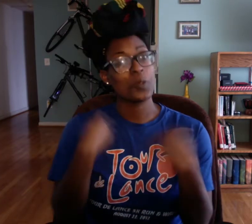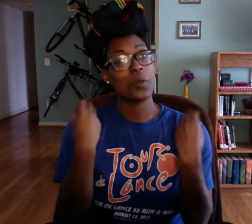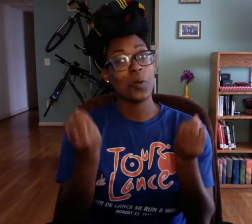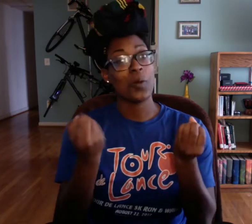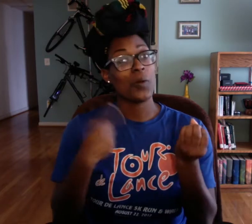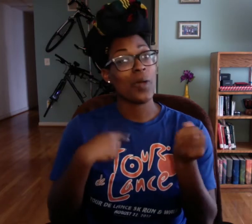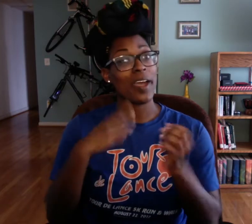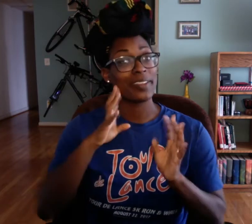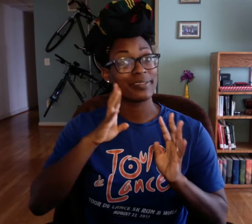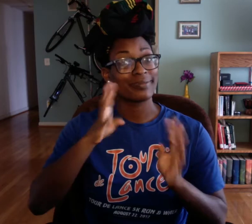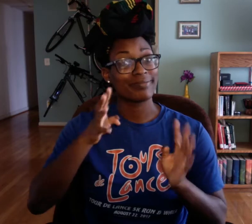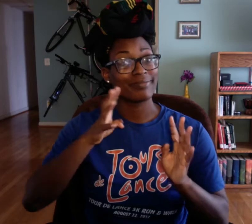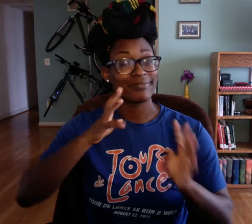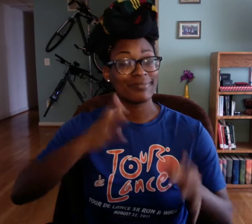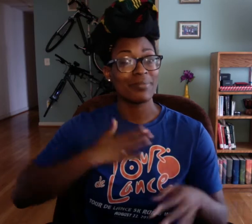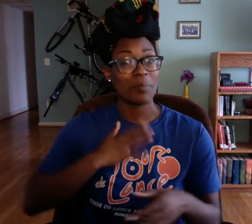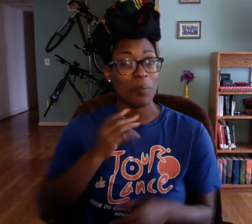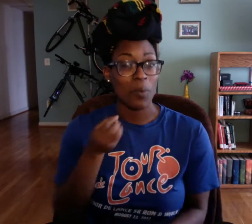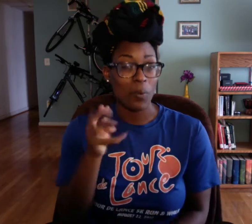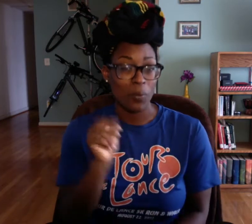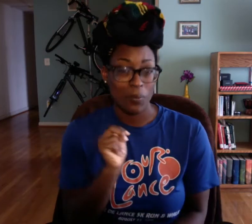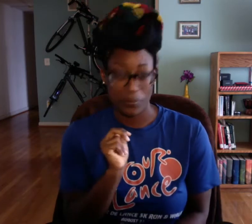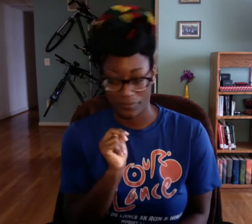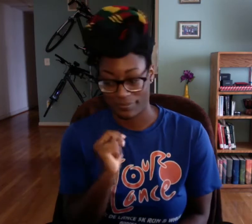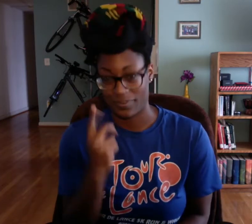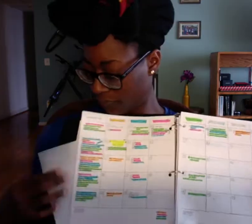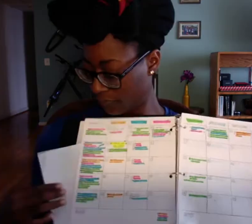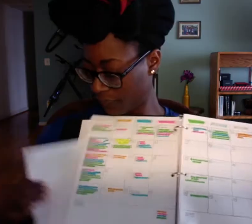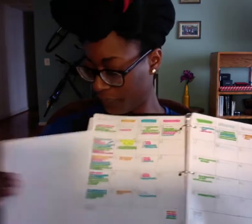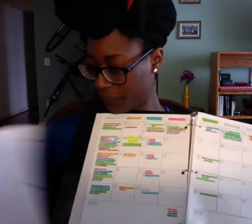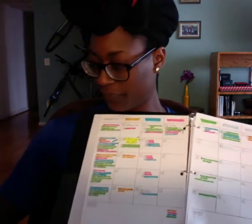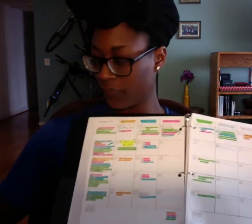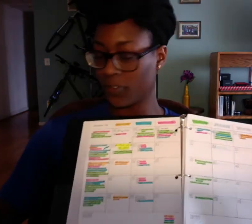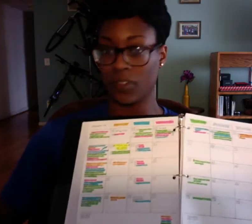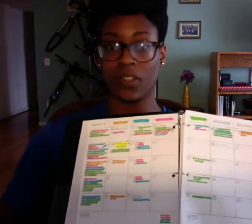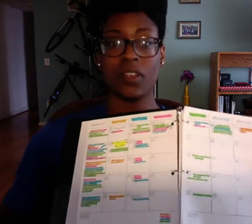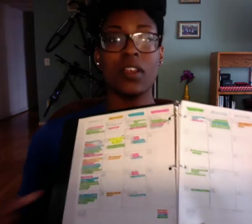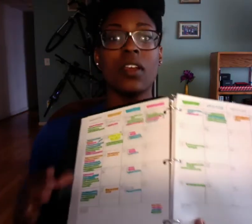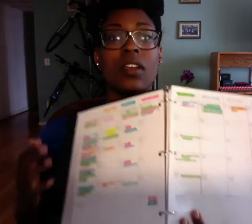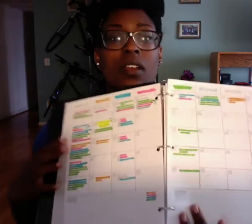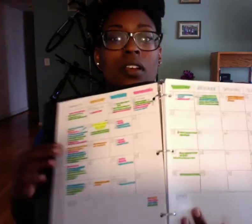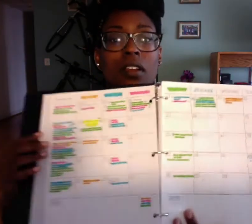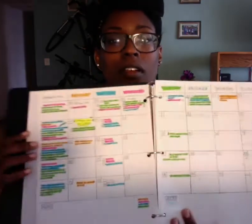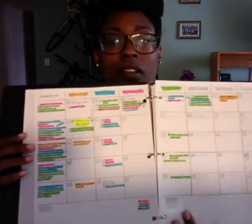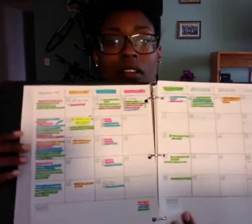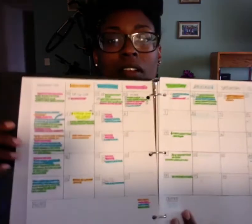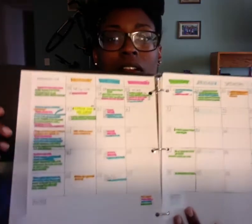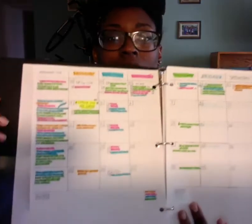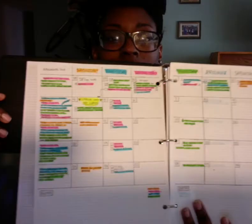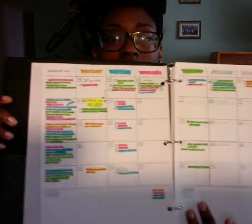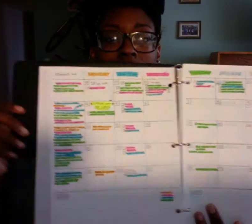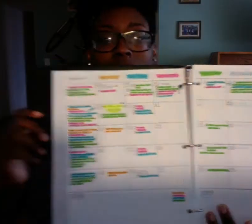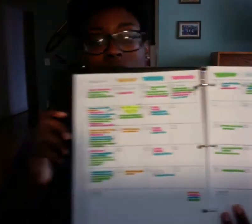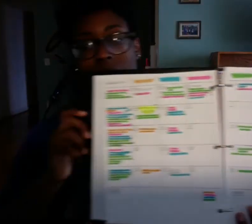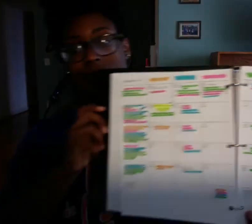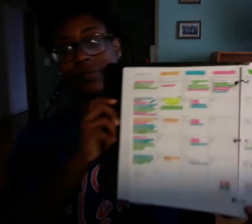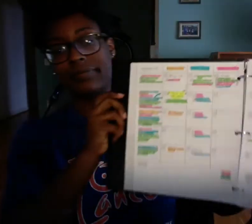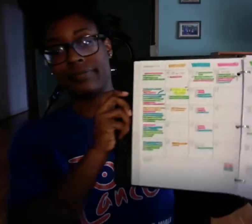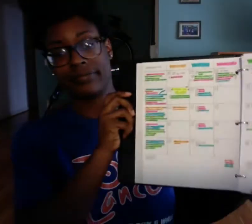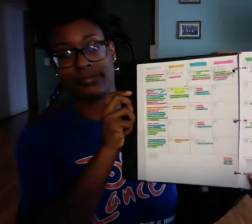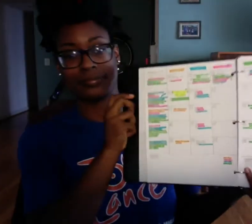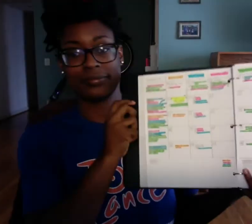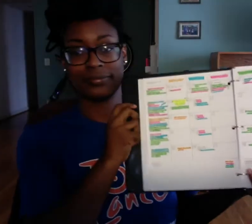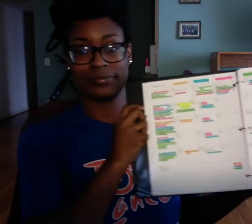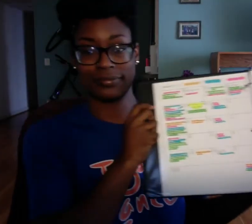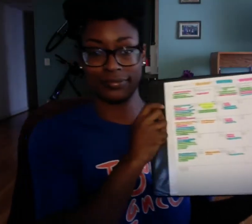So, I made my own and this is what it looks like.